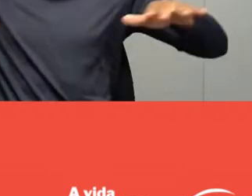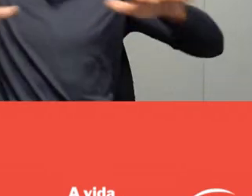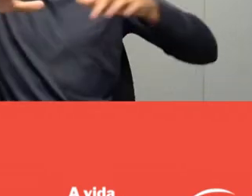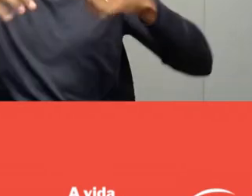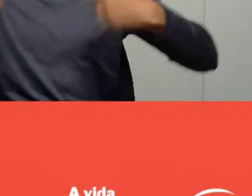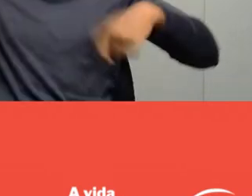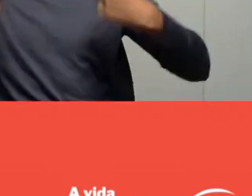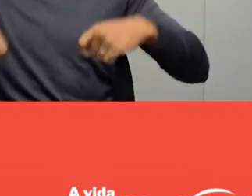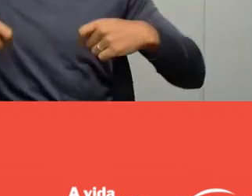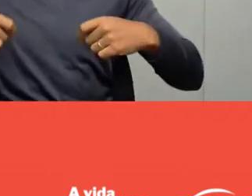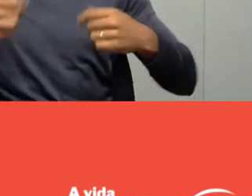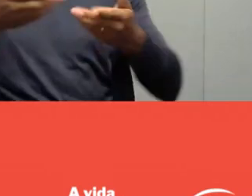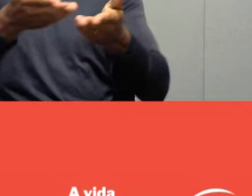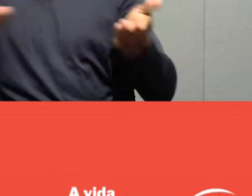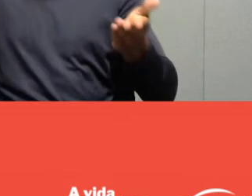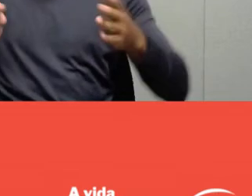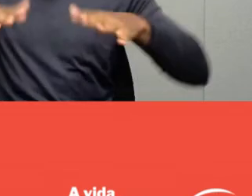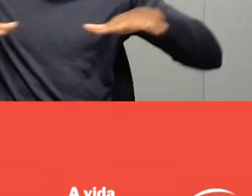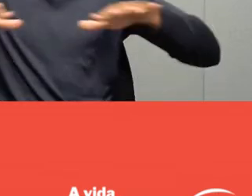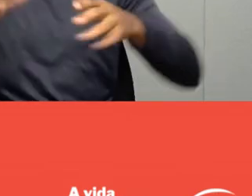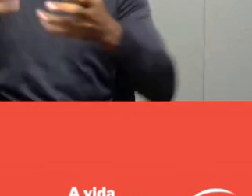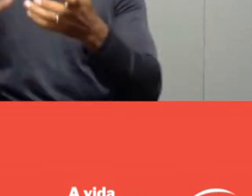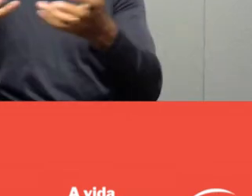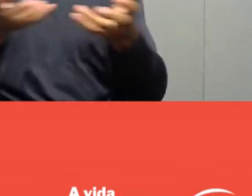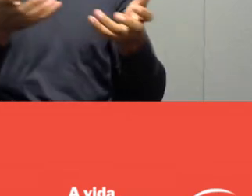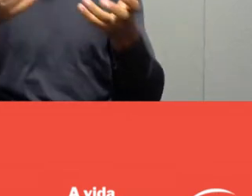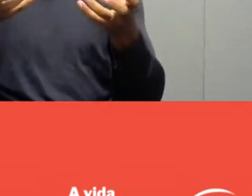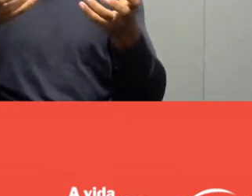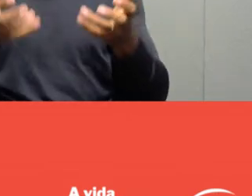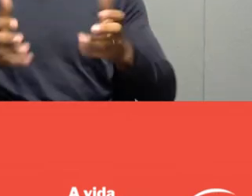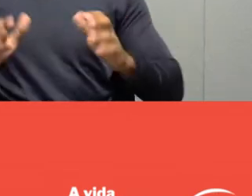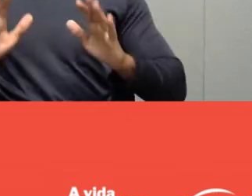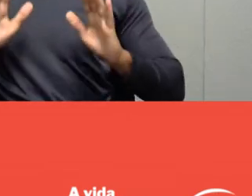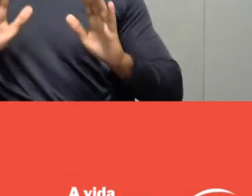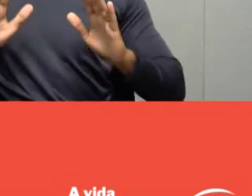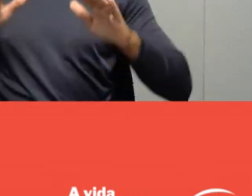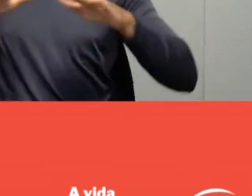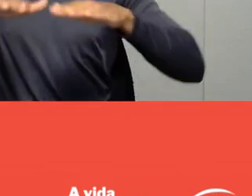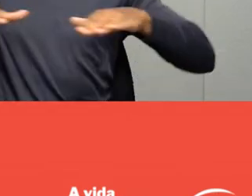but does everyone have the same opportunities?